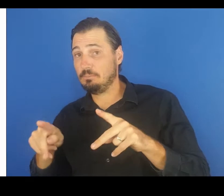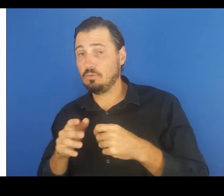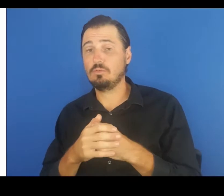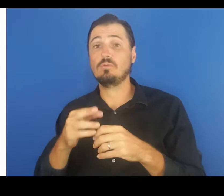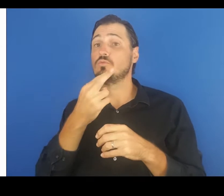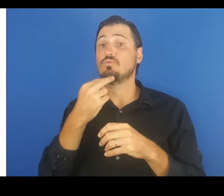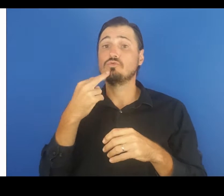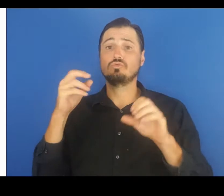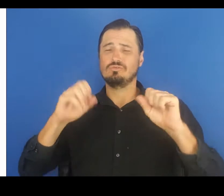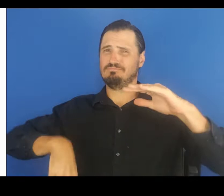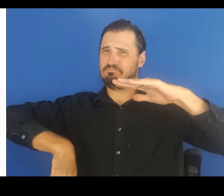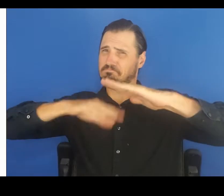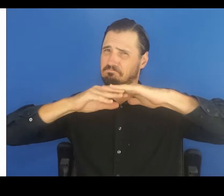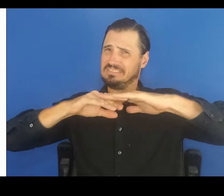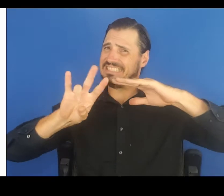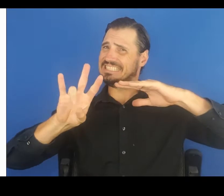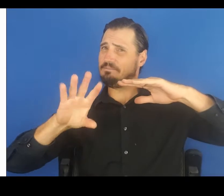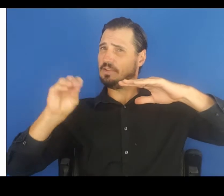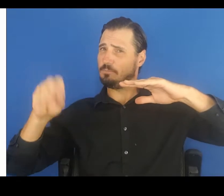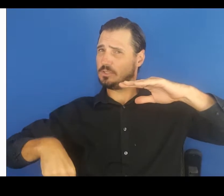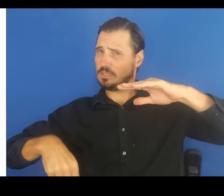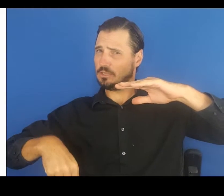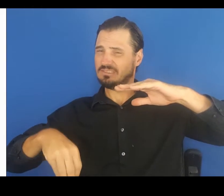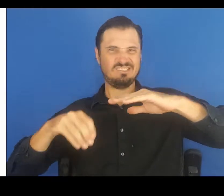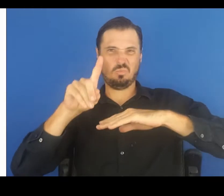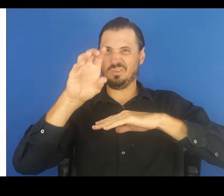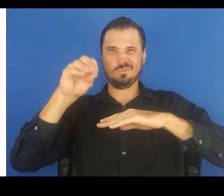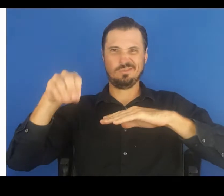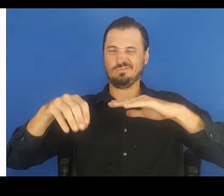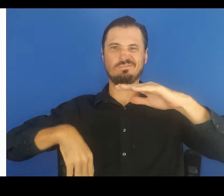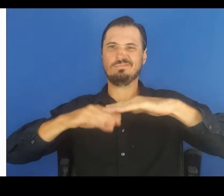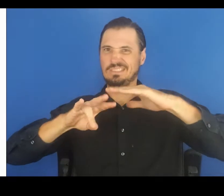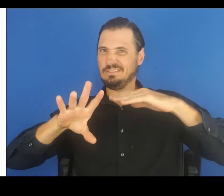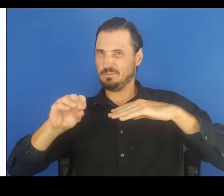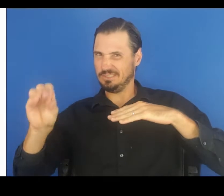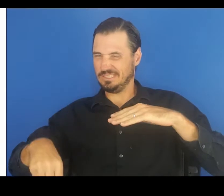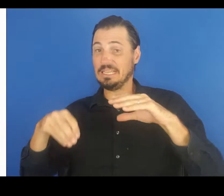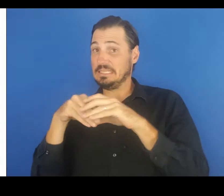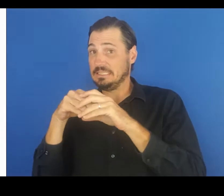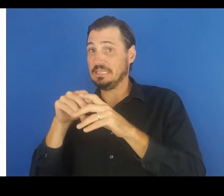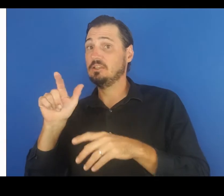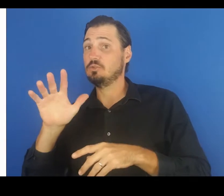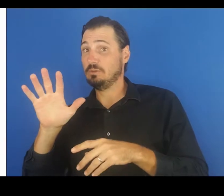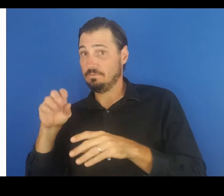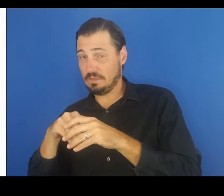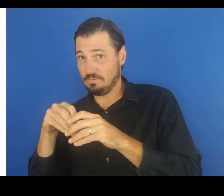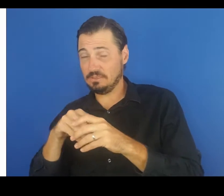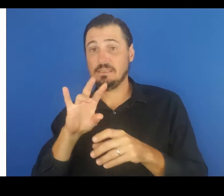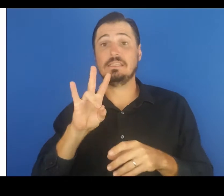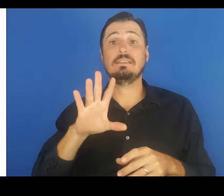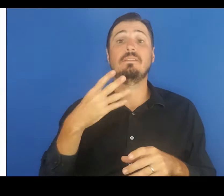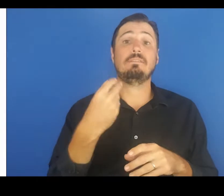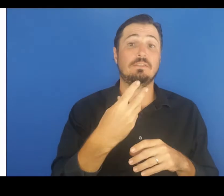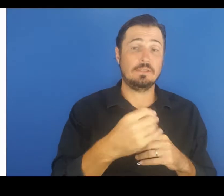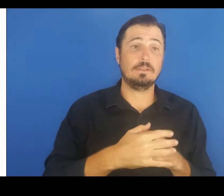increase capacity to 75%, with maximum group sizes of 25 indoors and 75 outdoors